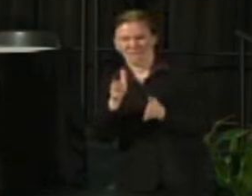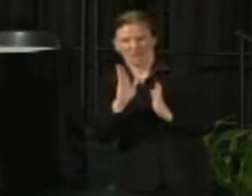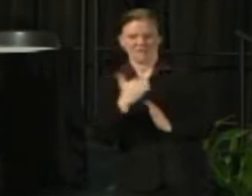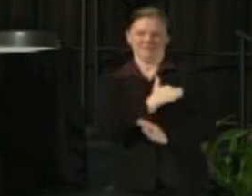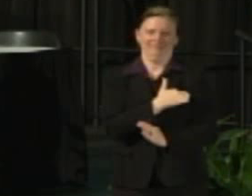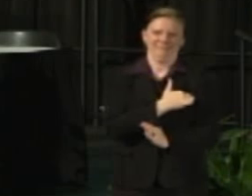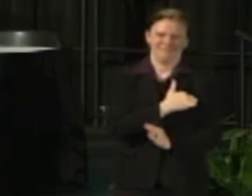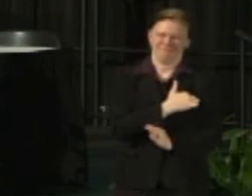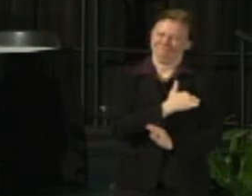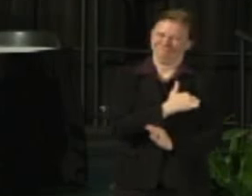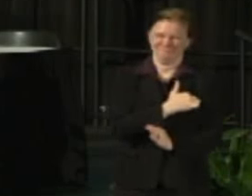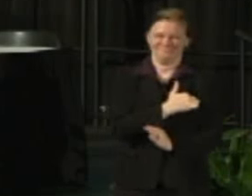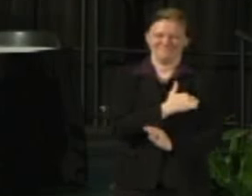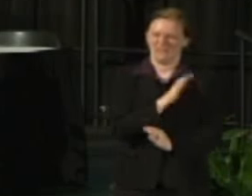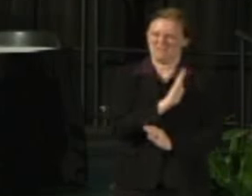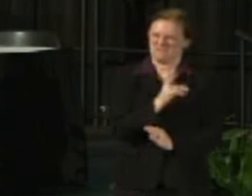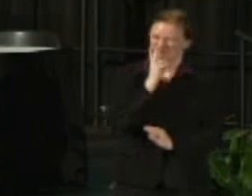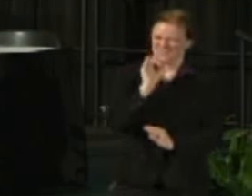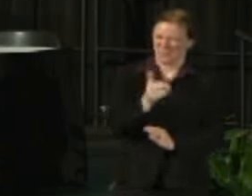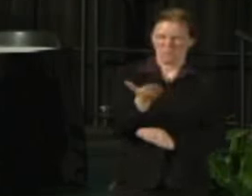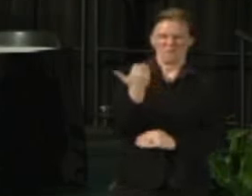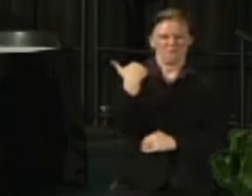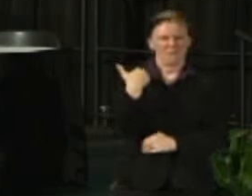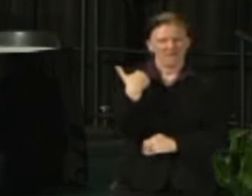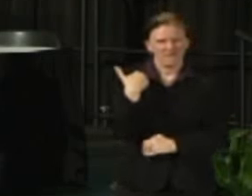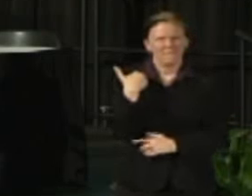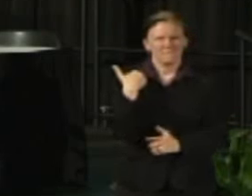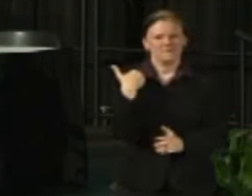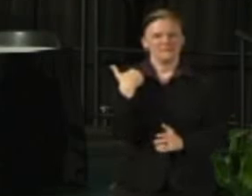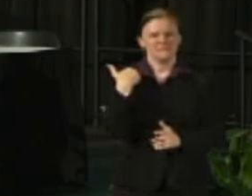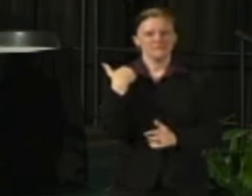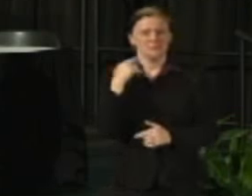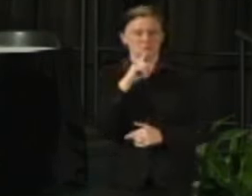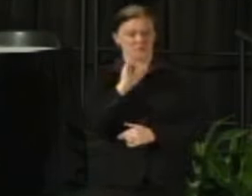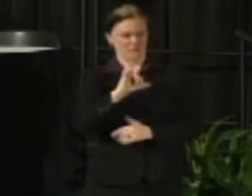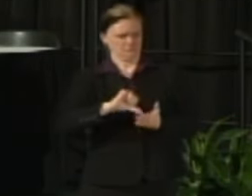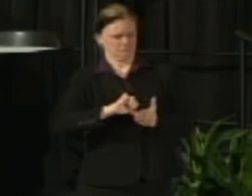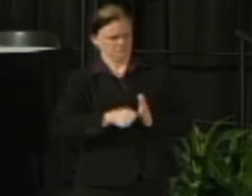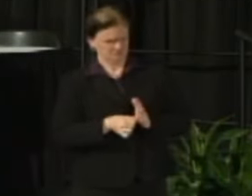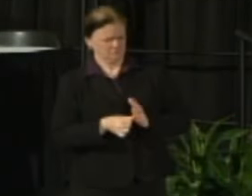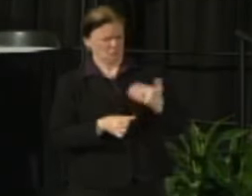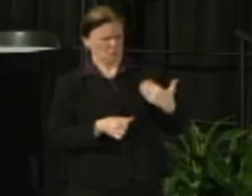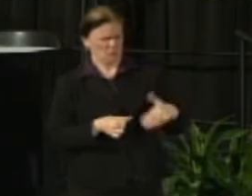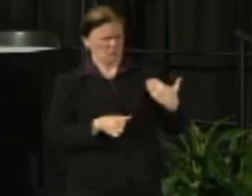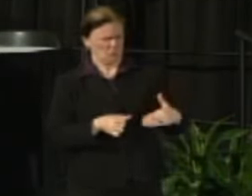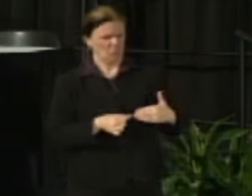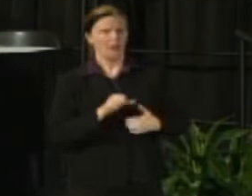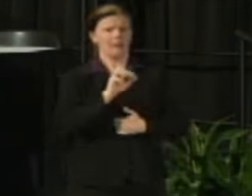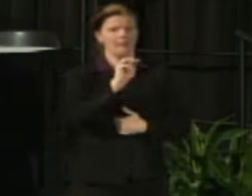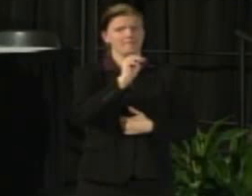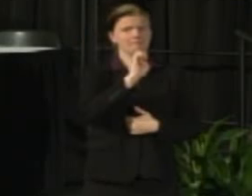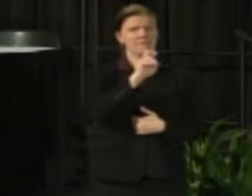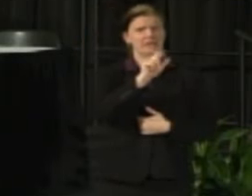that it's unlike anything else recently but that seems to be impression that's out there. There's this tremendous focus. People really care.